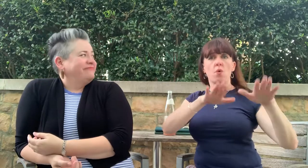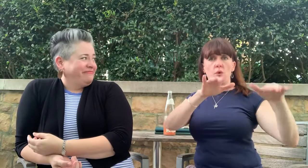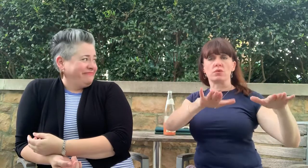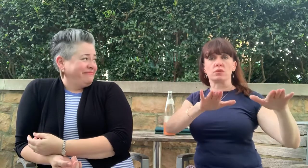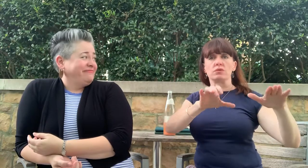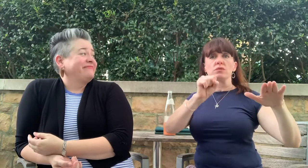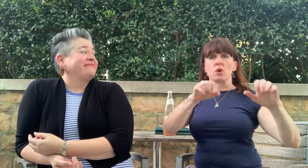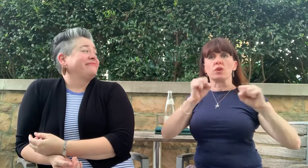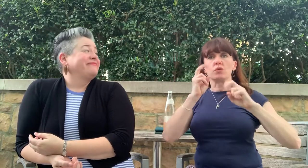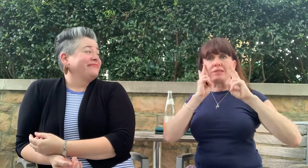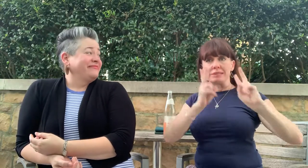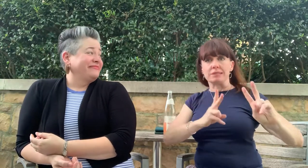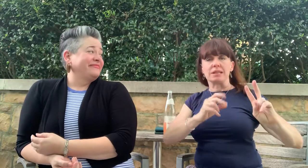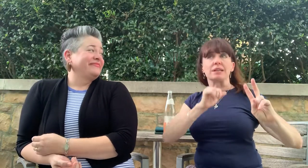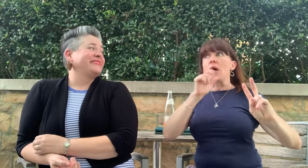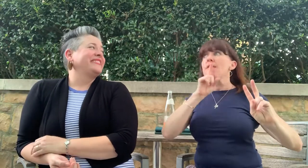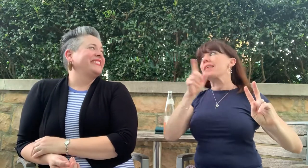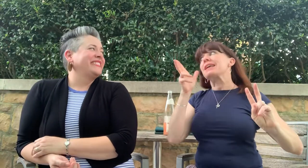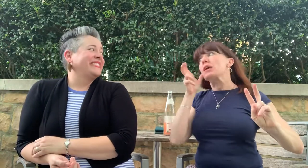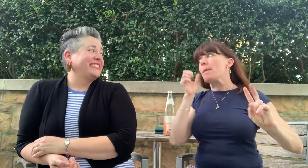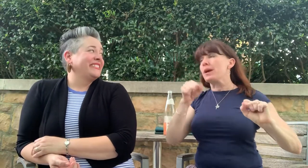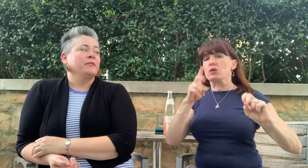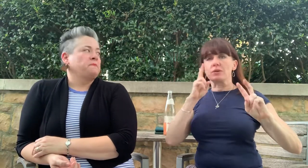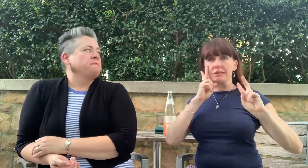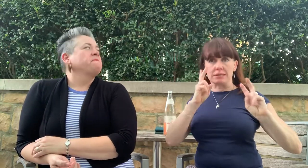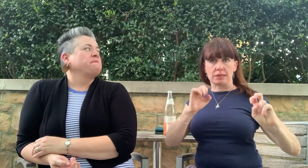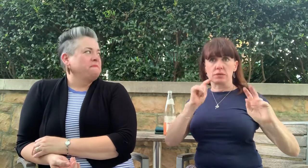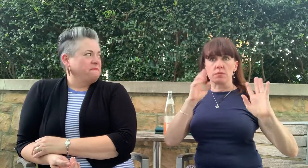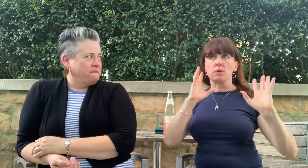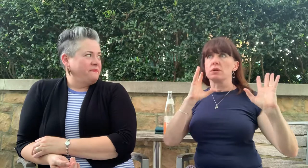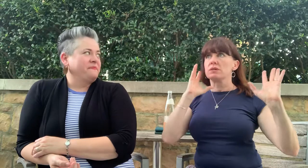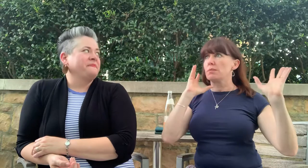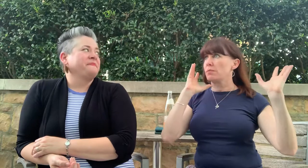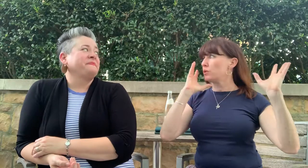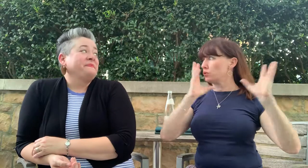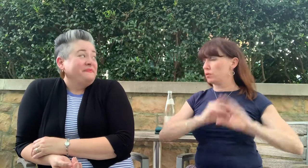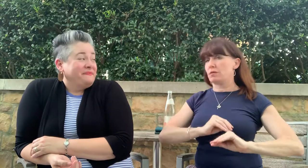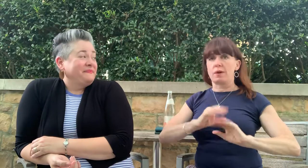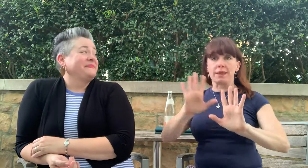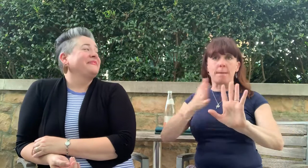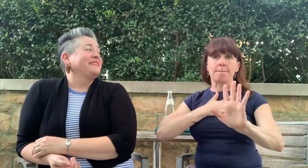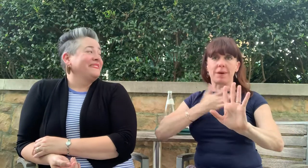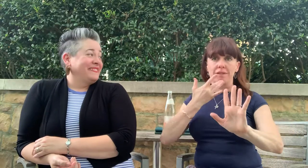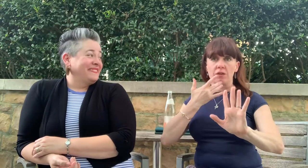Loved having the windows open. But, my favorite?